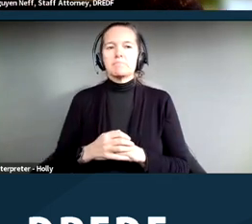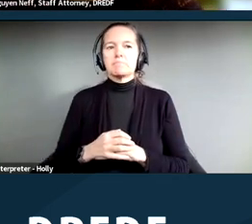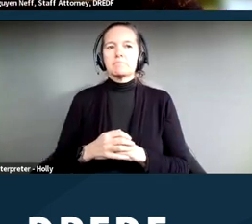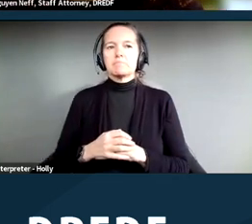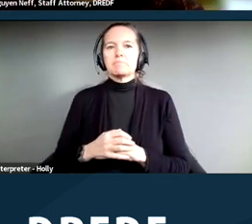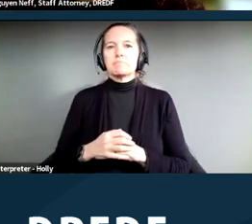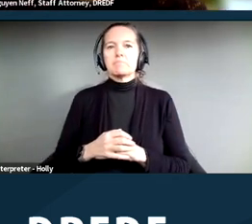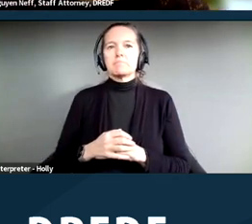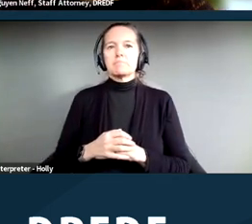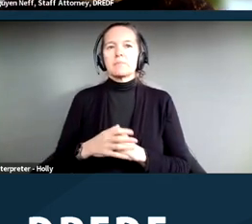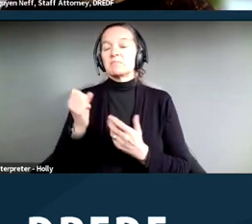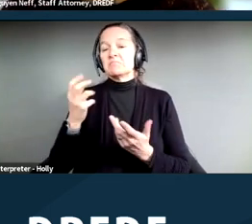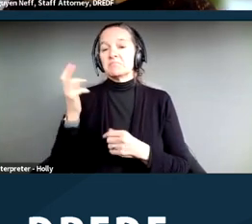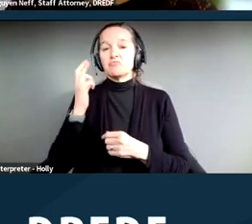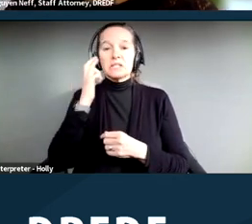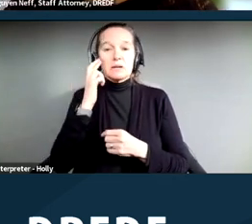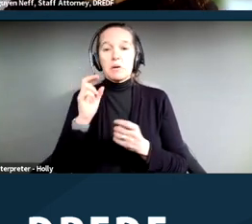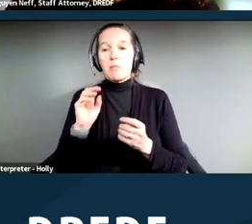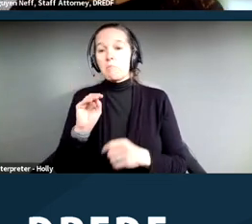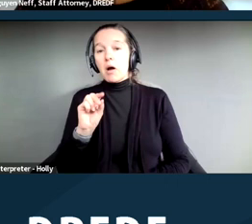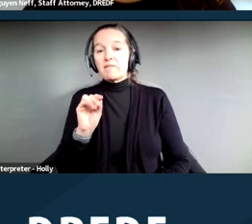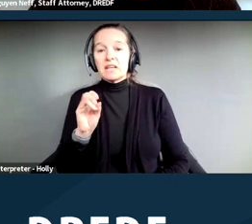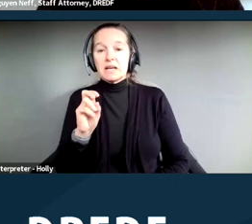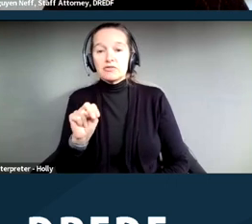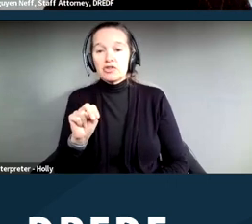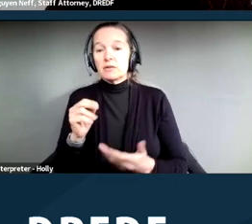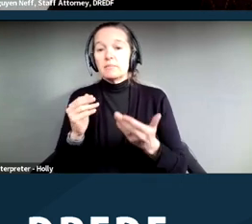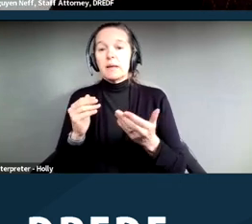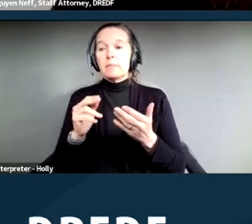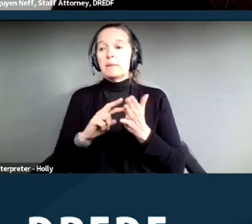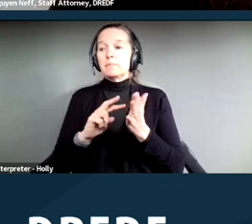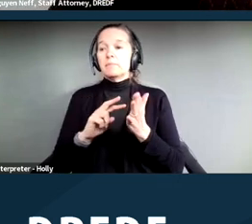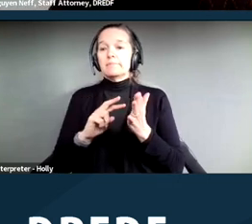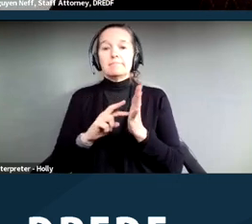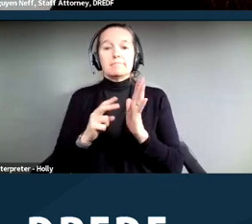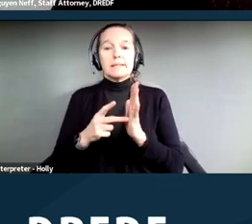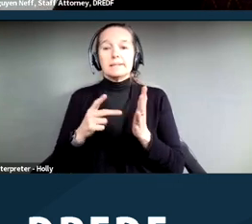So a reasonable modification can also be a change in the way a city or state law works